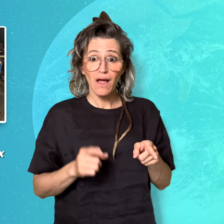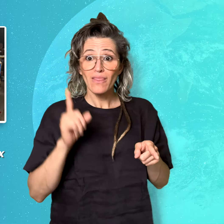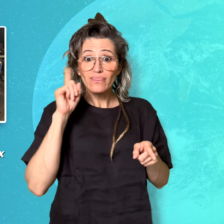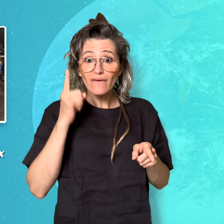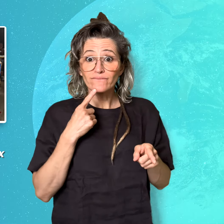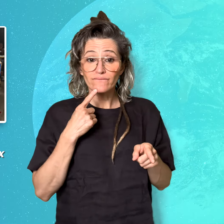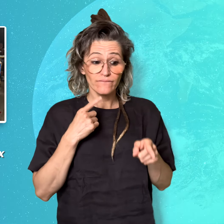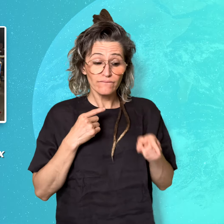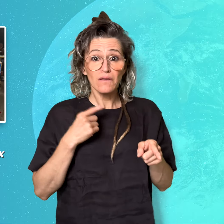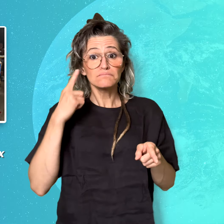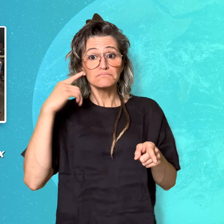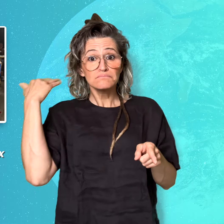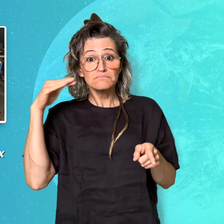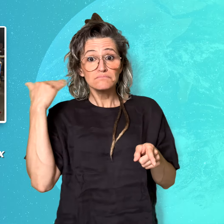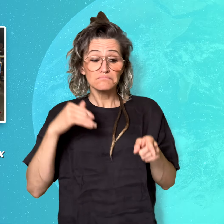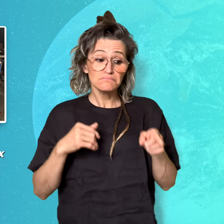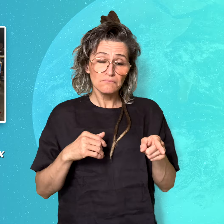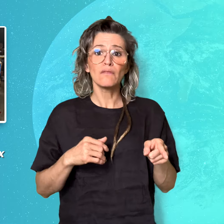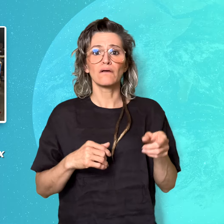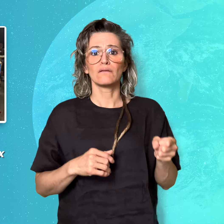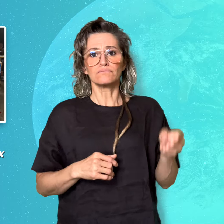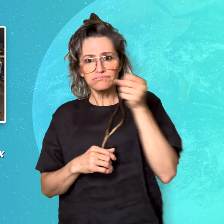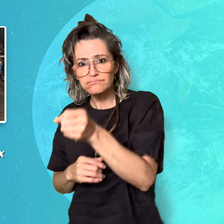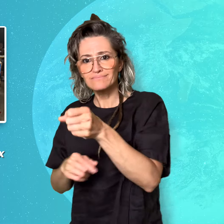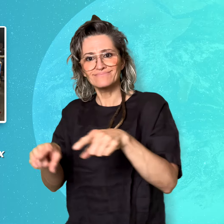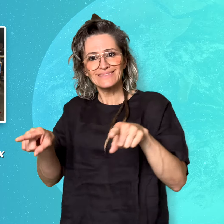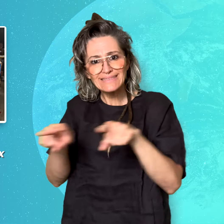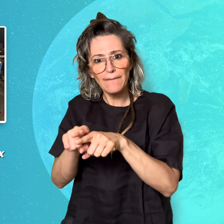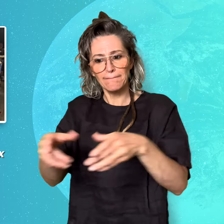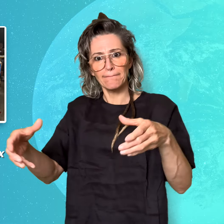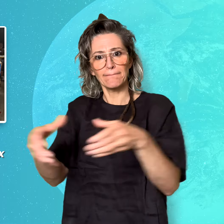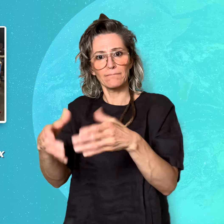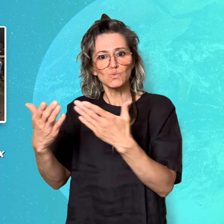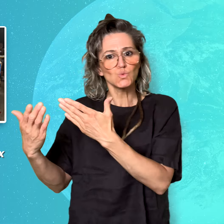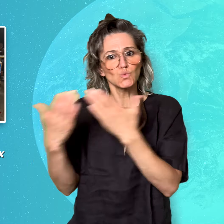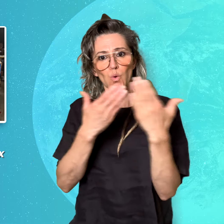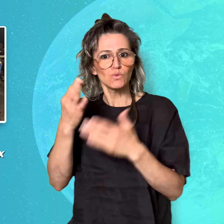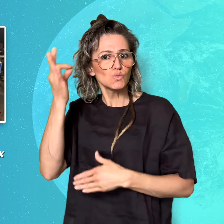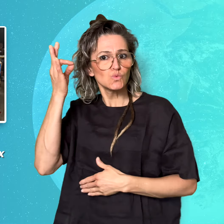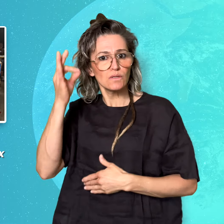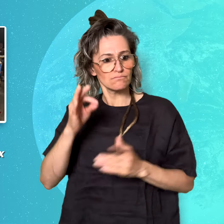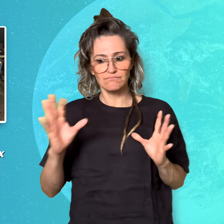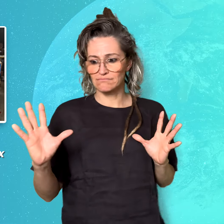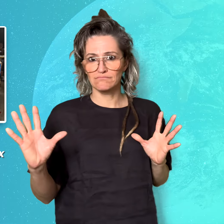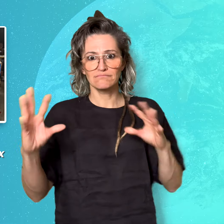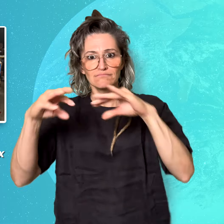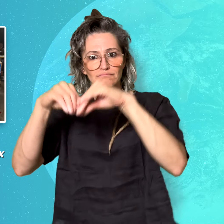putting Deaf and hard-of-hearing students in the same classroom